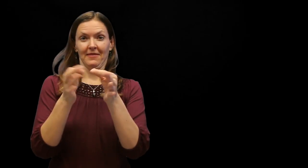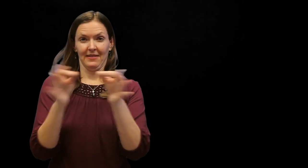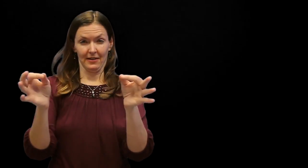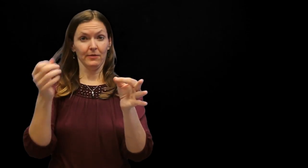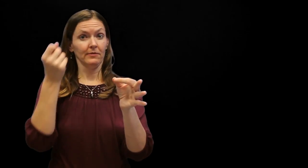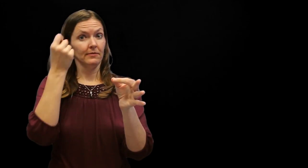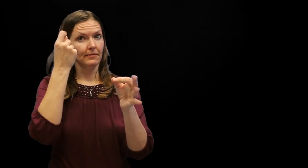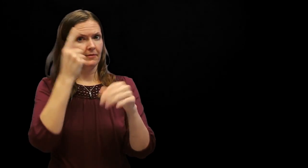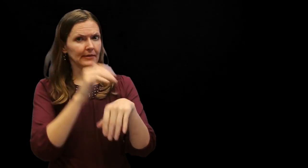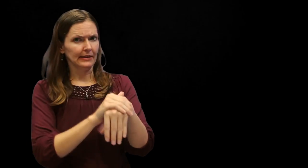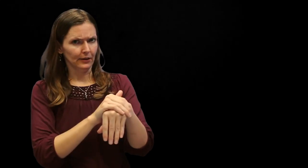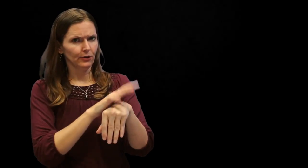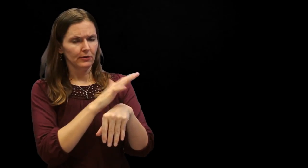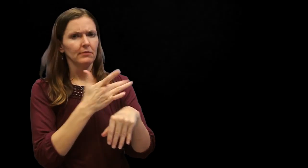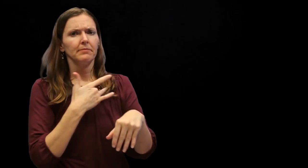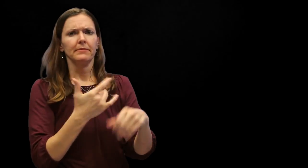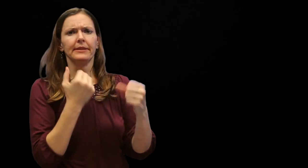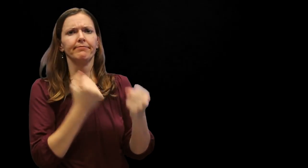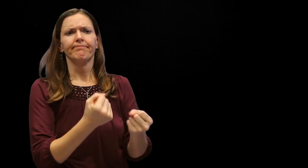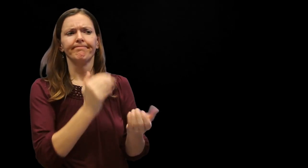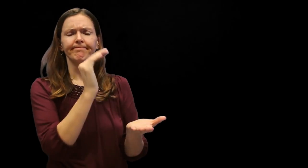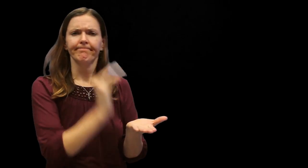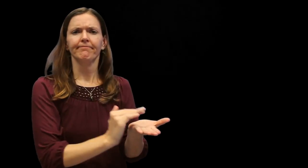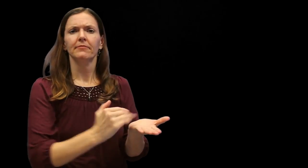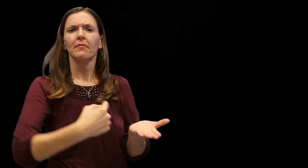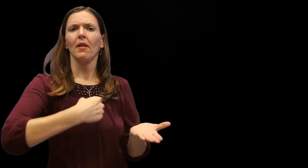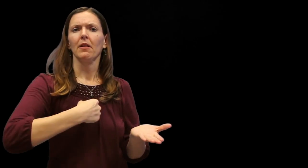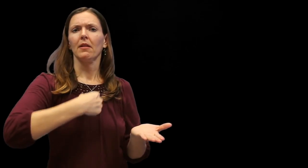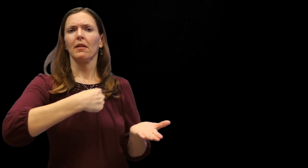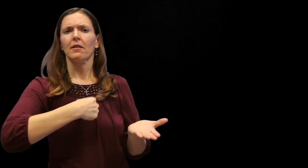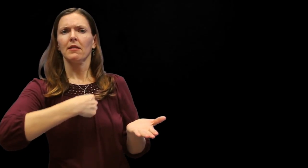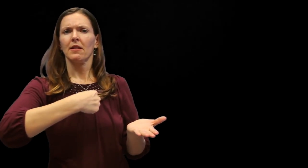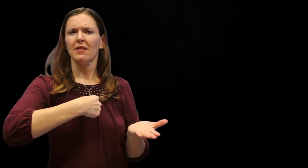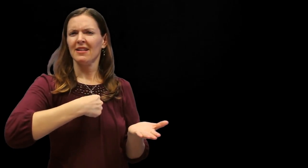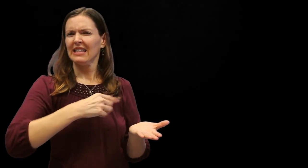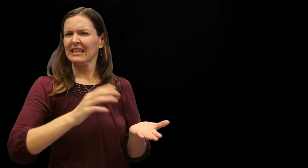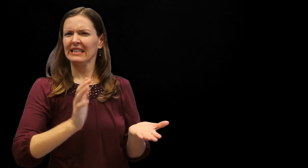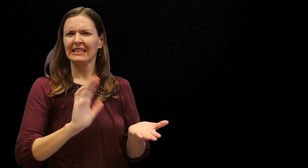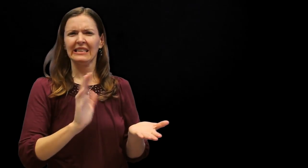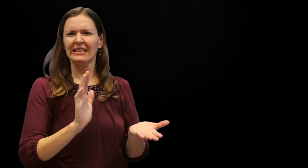Academic language, specifically in English has a marked reduction of first-person use (e.g. "I....").